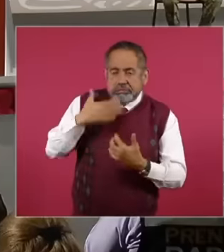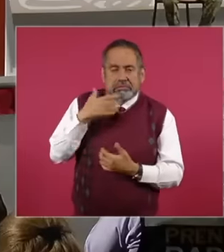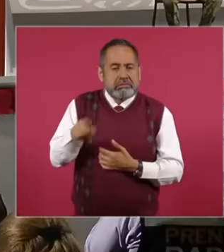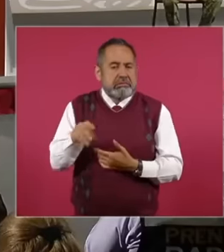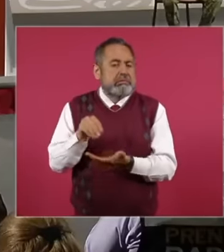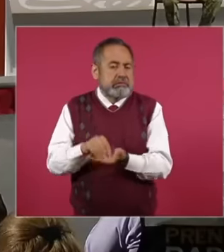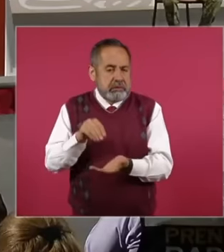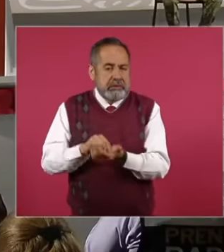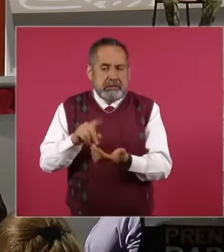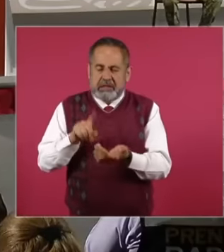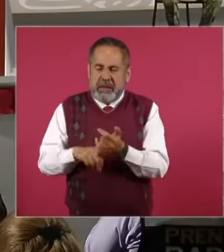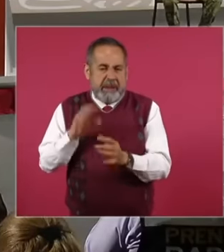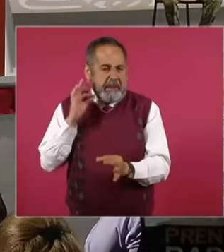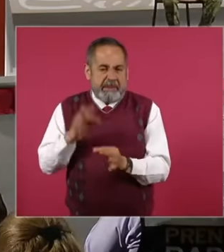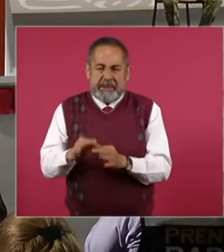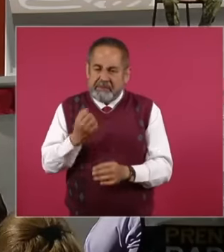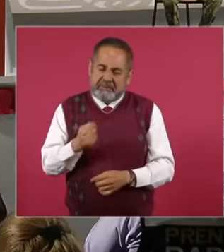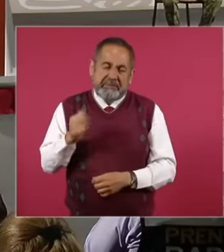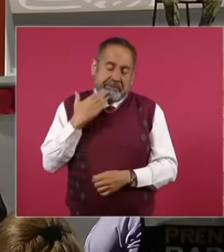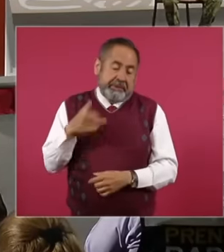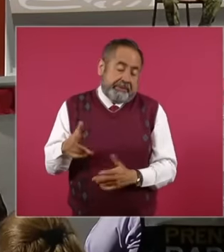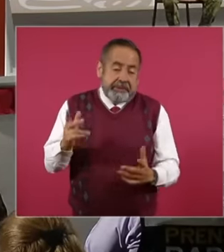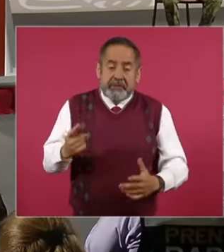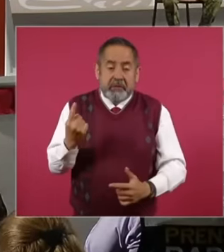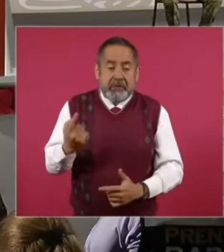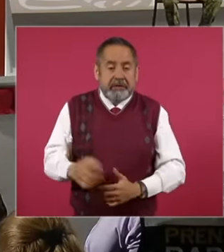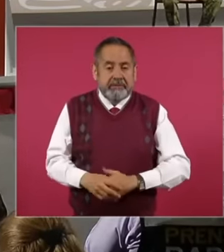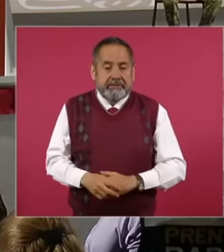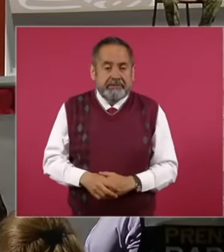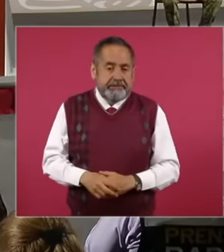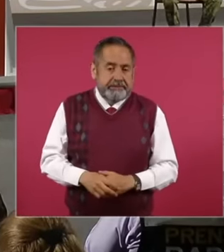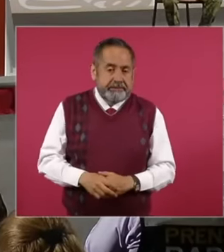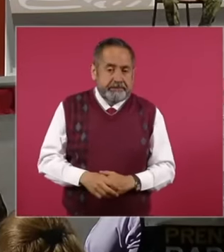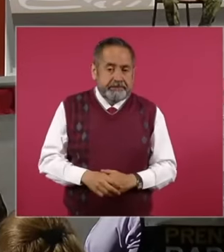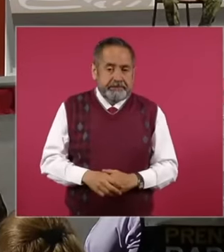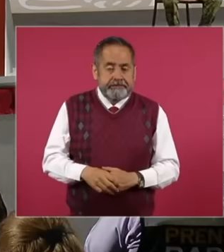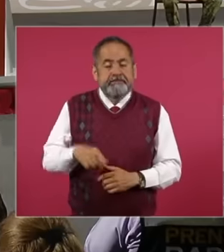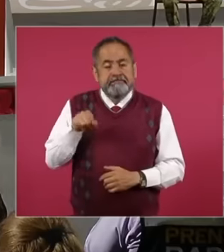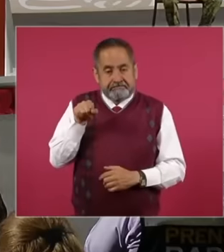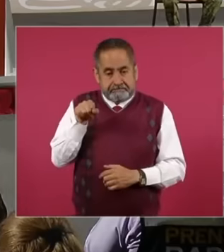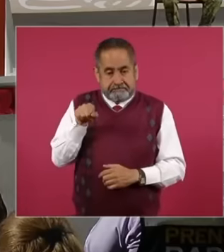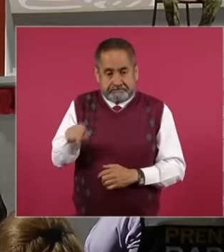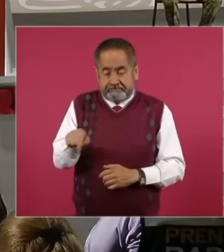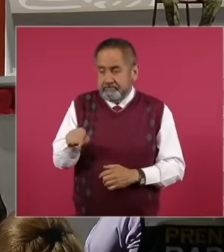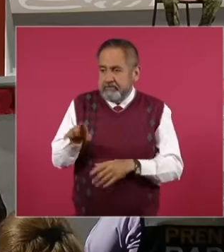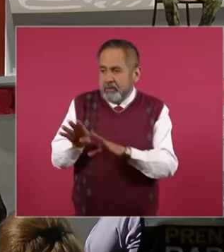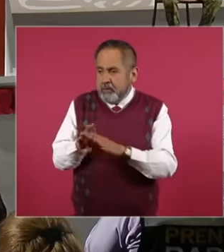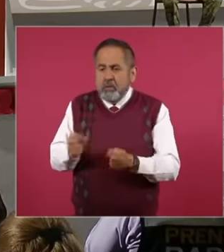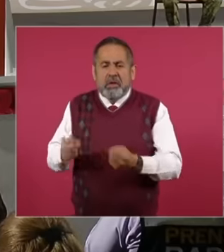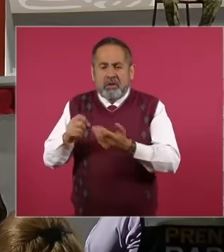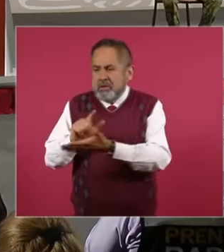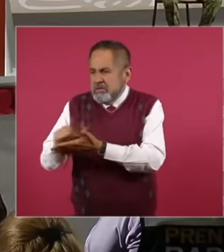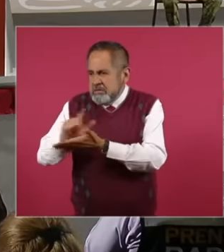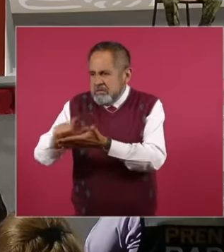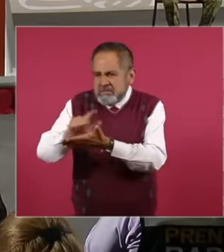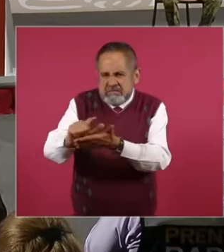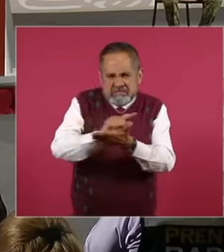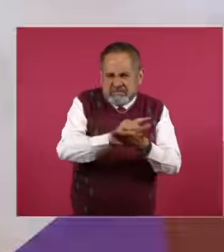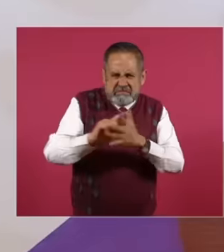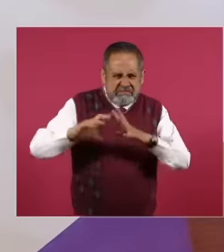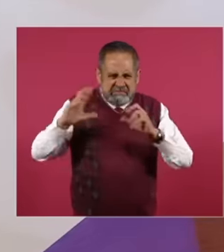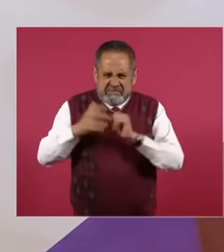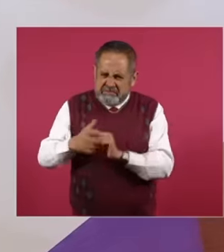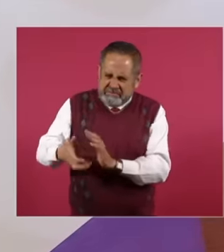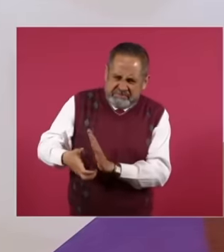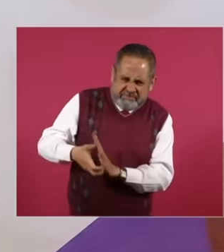to 100% of its capacity and in what we talk about the capacity of this unit it is a dredge that has